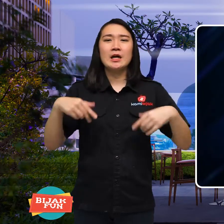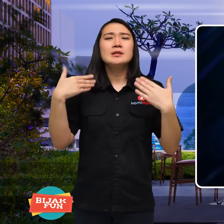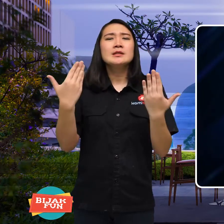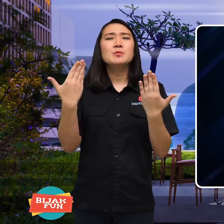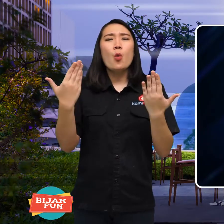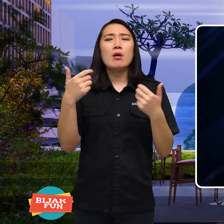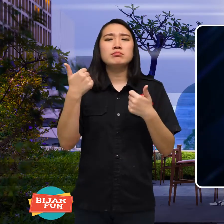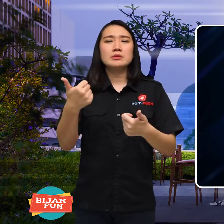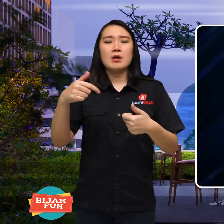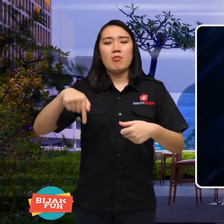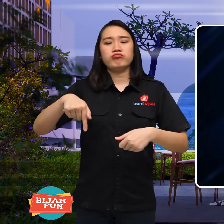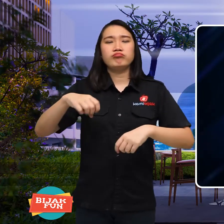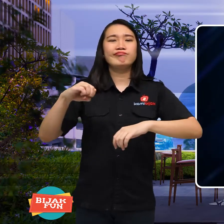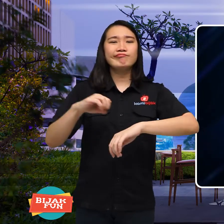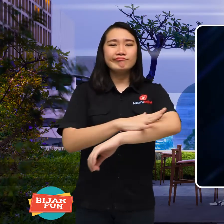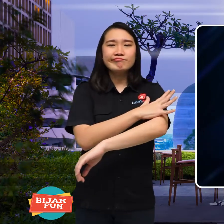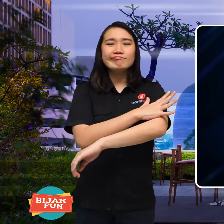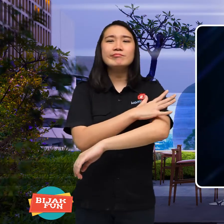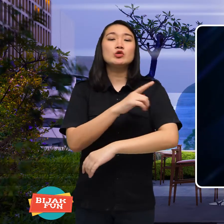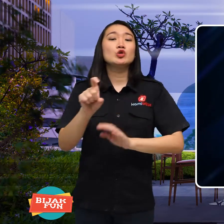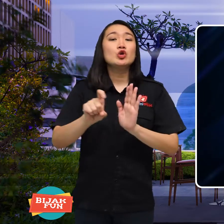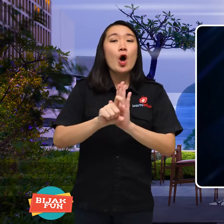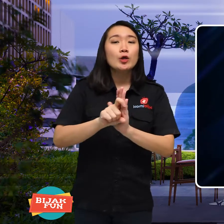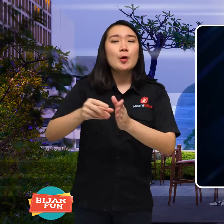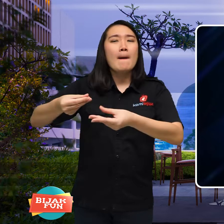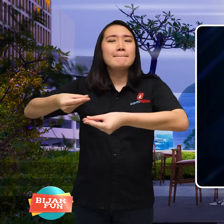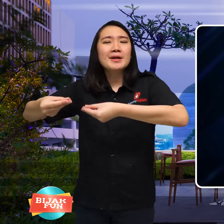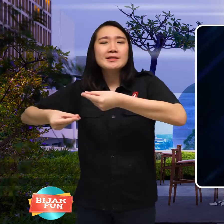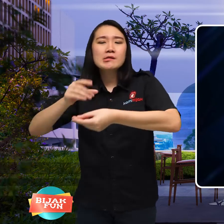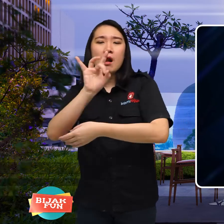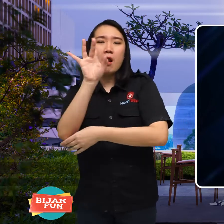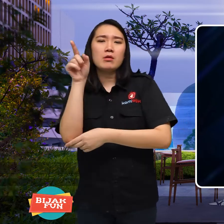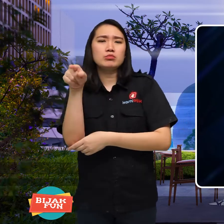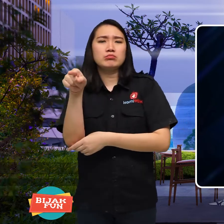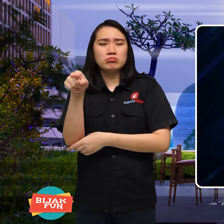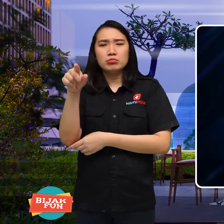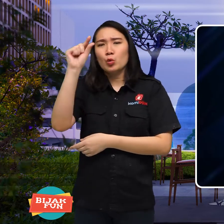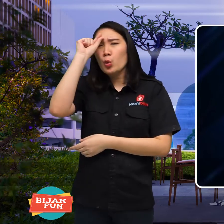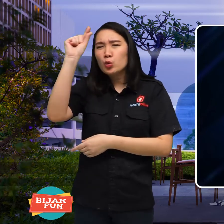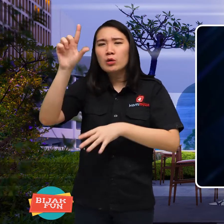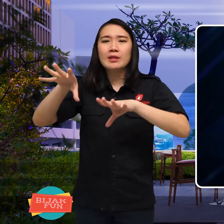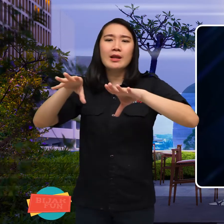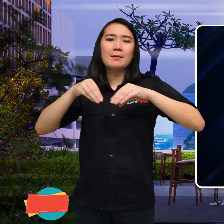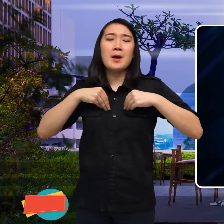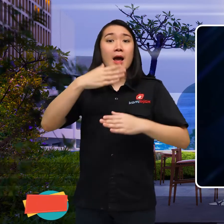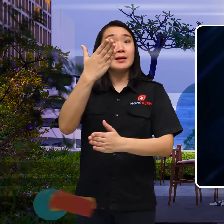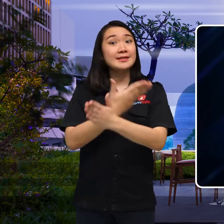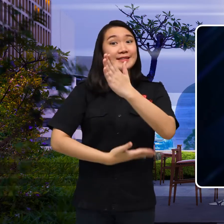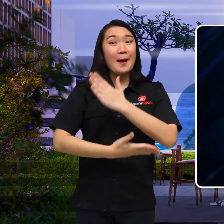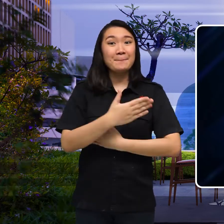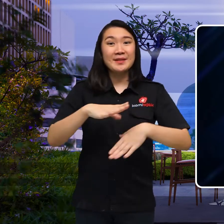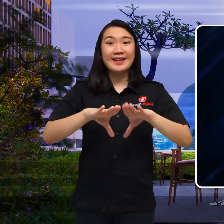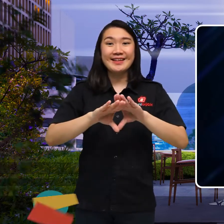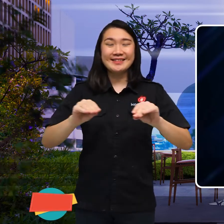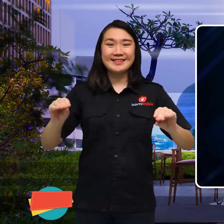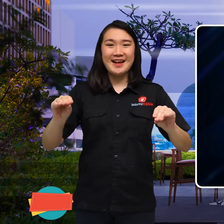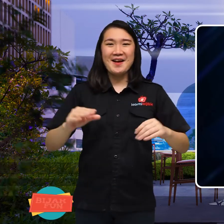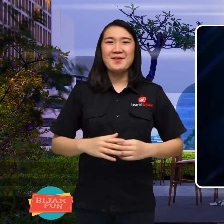I hope this can inspire an example other businesses to accept work disabilities.